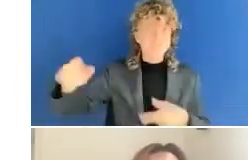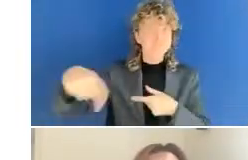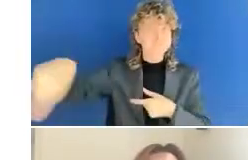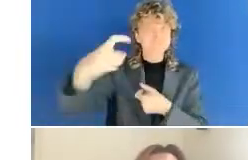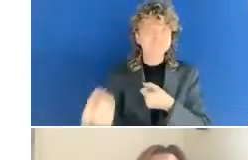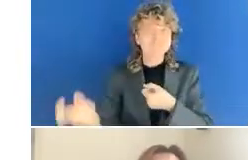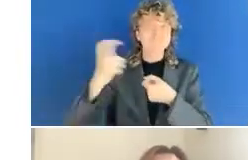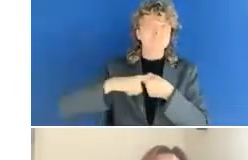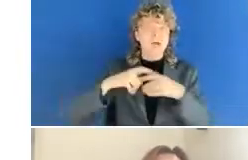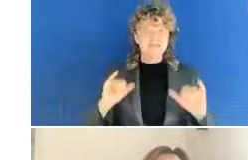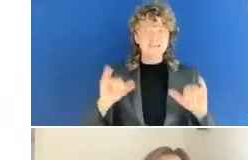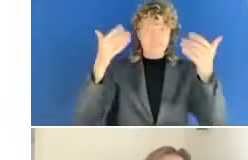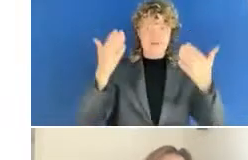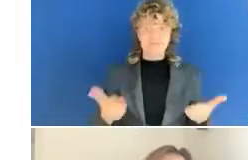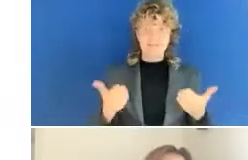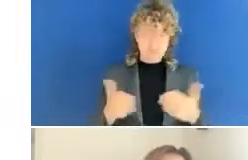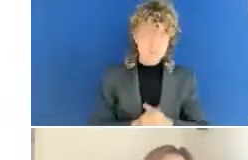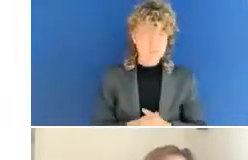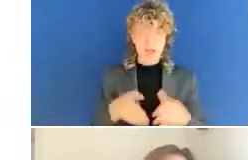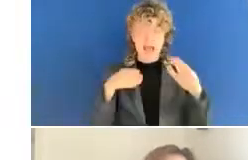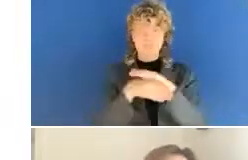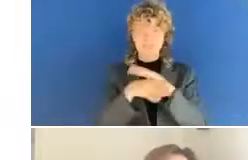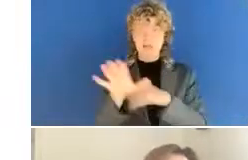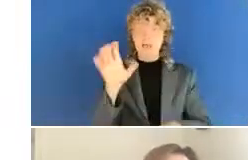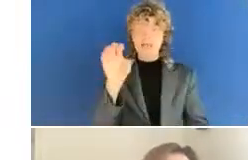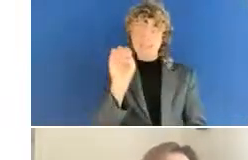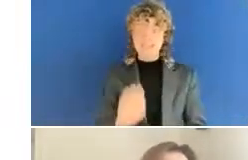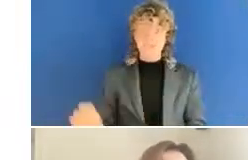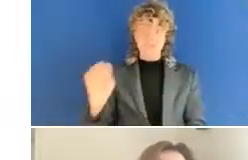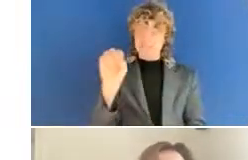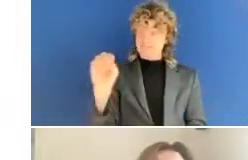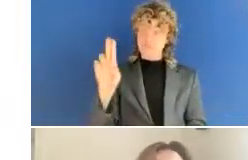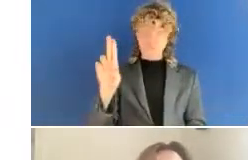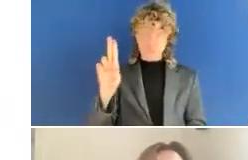is obviously of great interest, far beyond our continent and I think that's why we don't